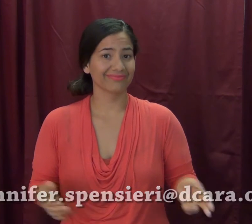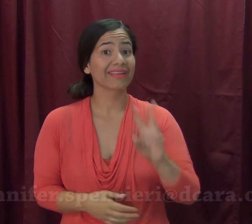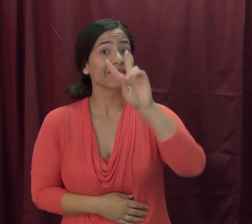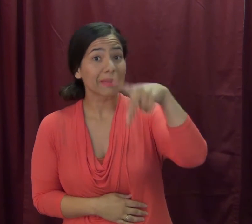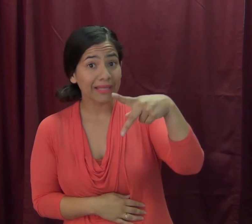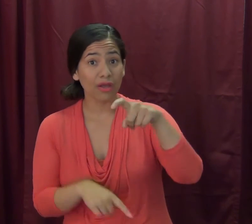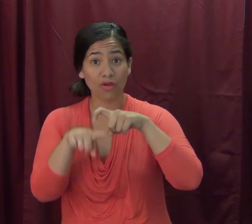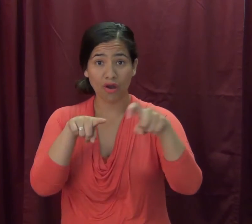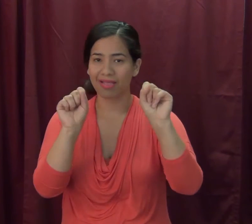or you can call me at